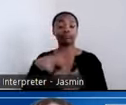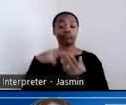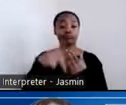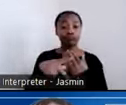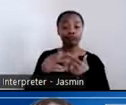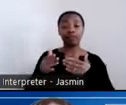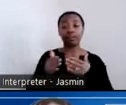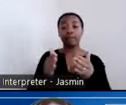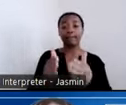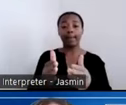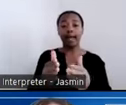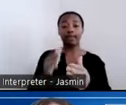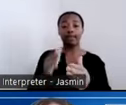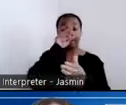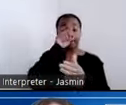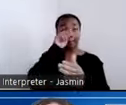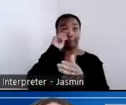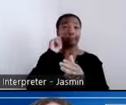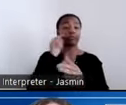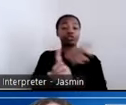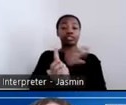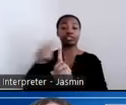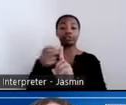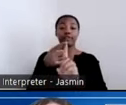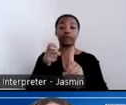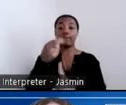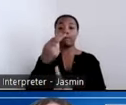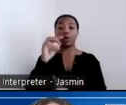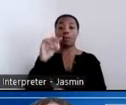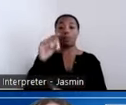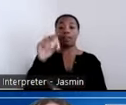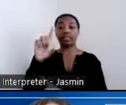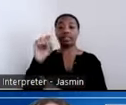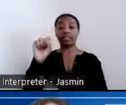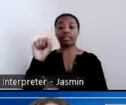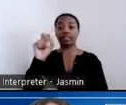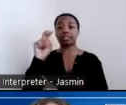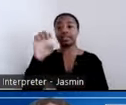and Transitions Homeless programs; treatment for individuals experiencing